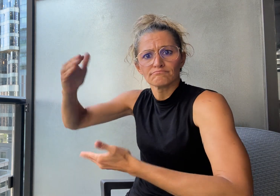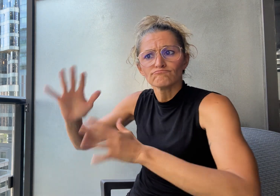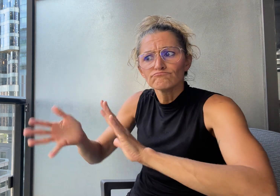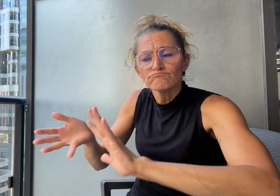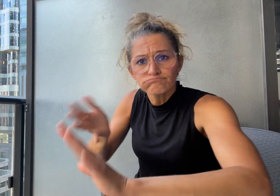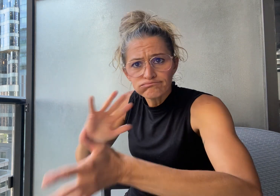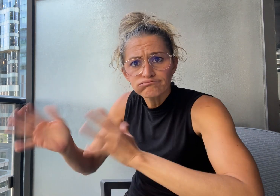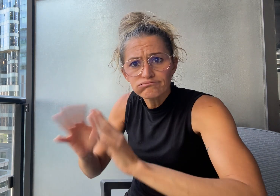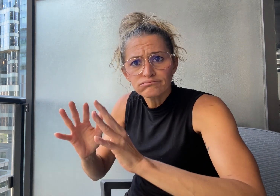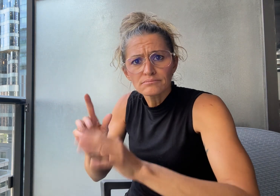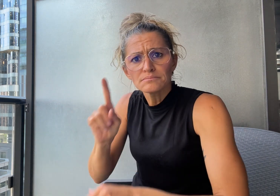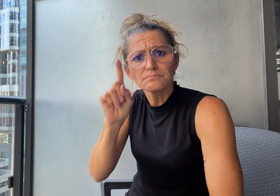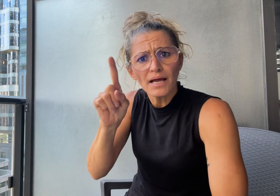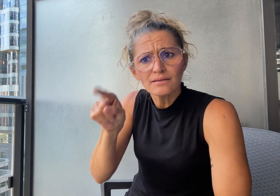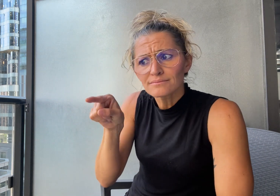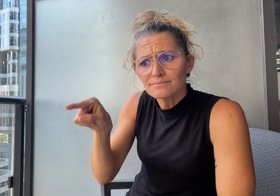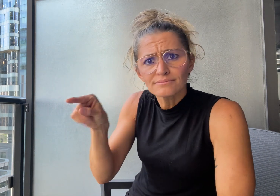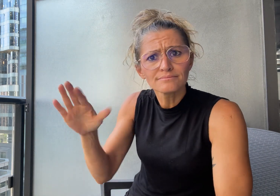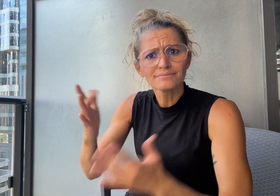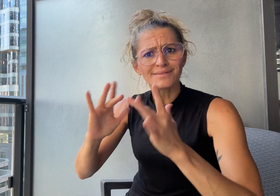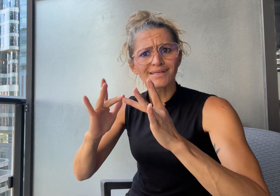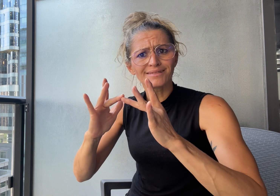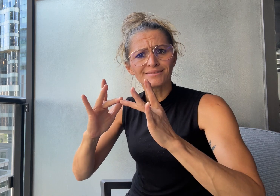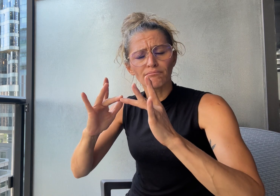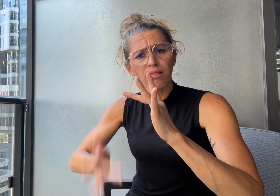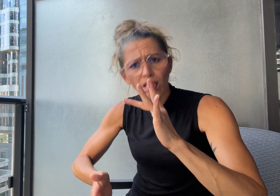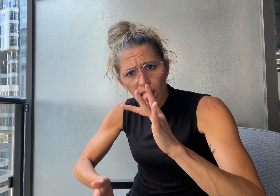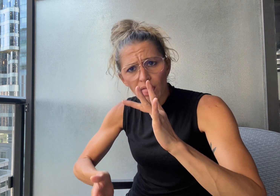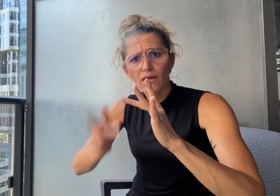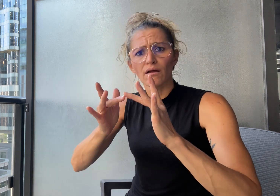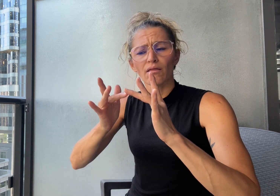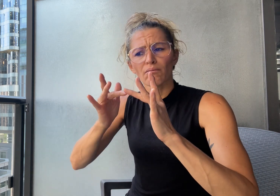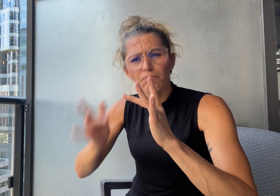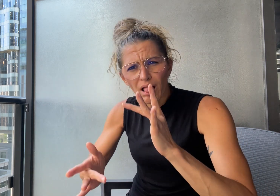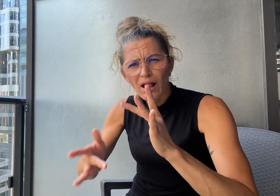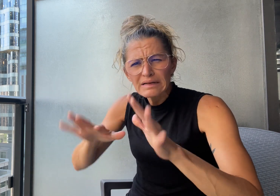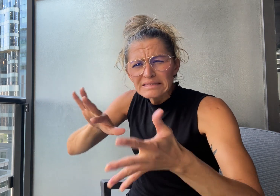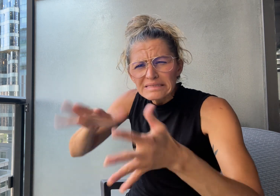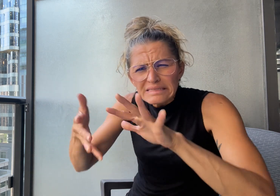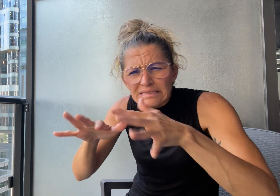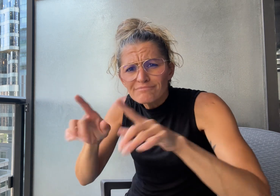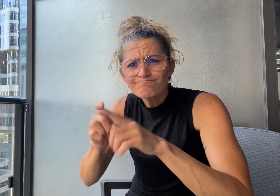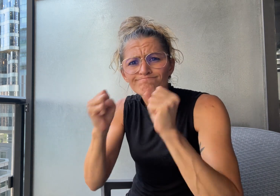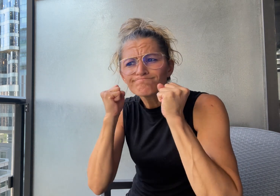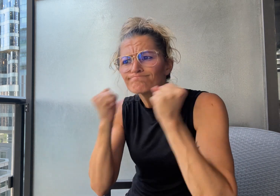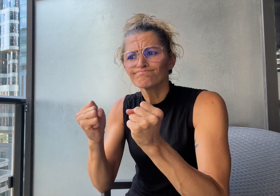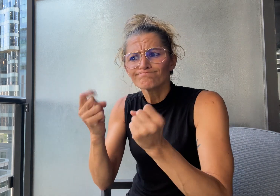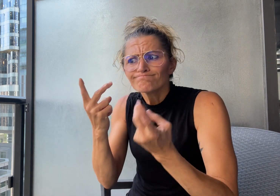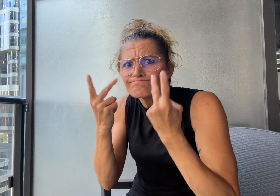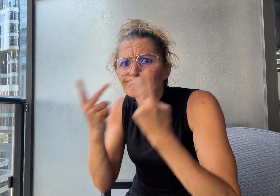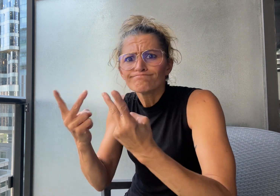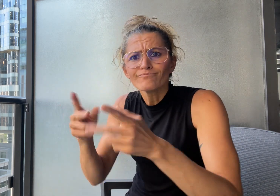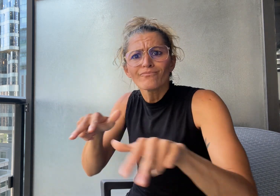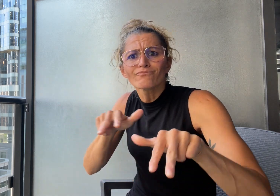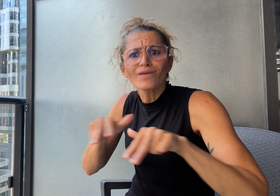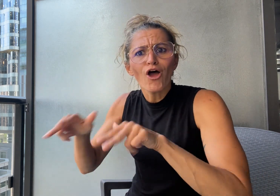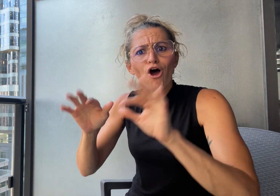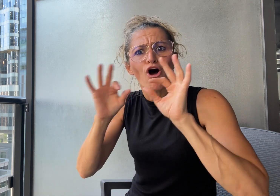the video feed to freeze, leaving Patsy with continued